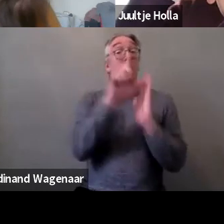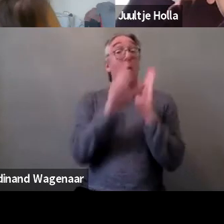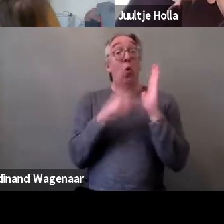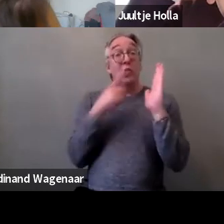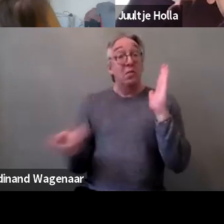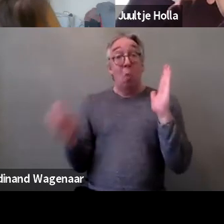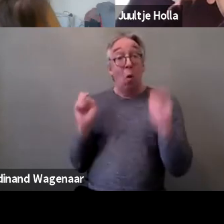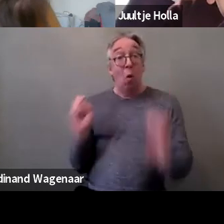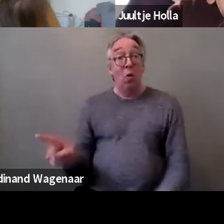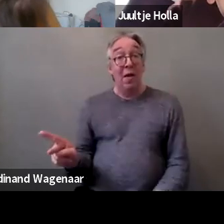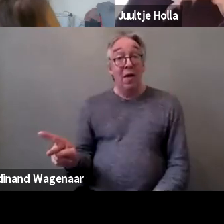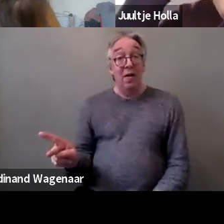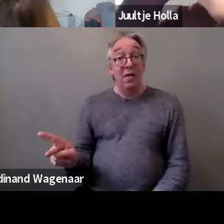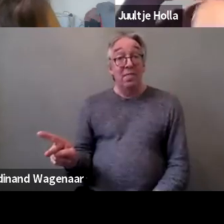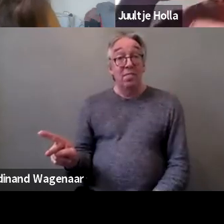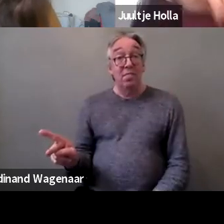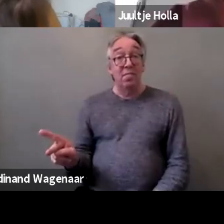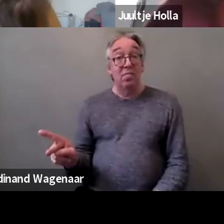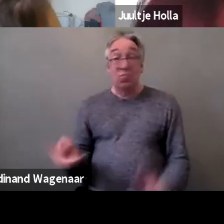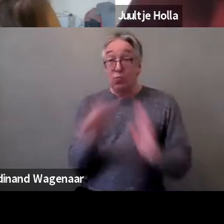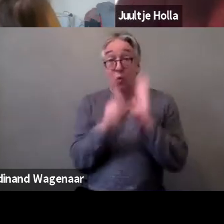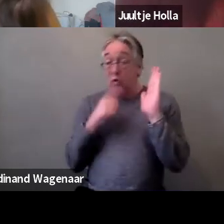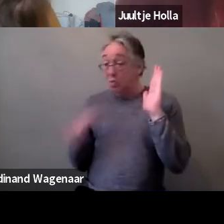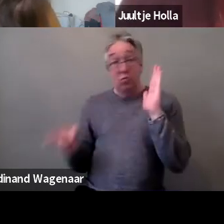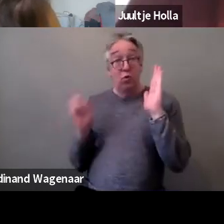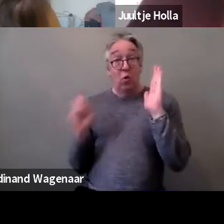They're authorized by law, and there's still a lot of work